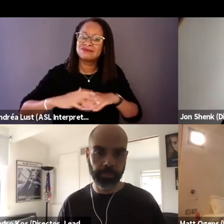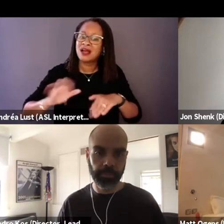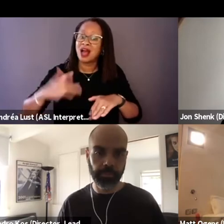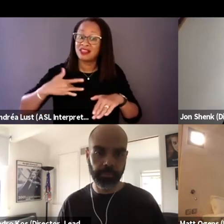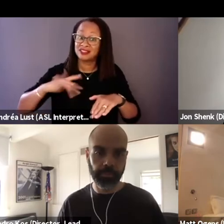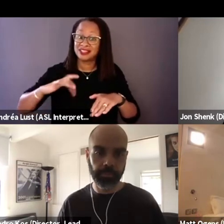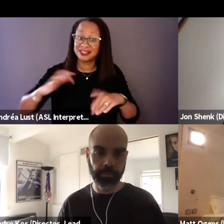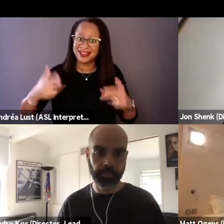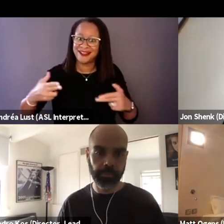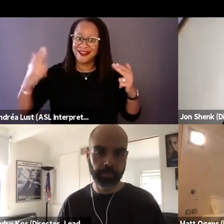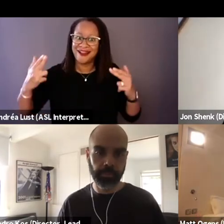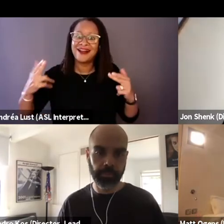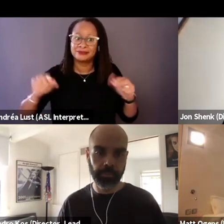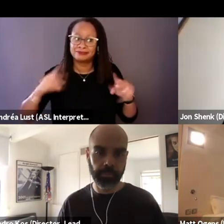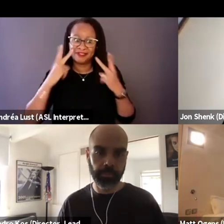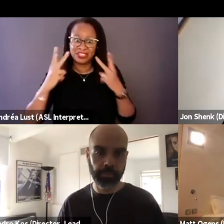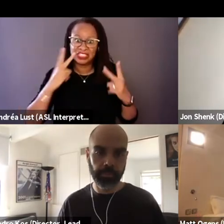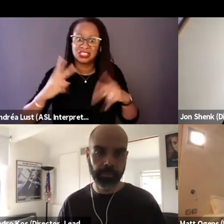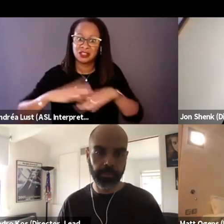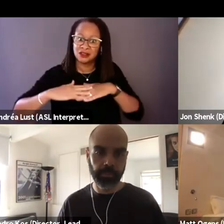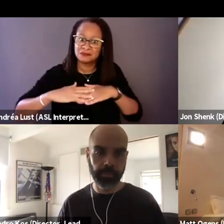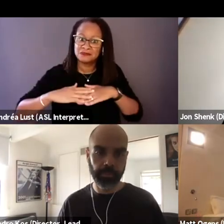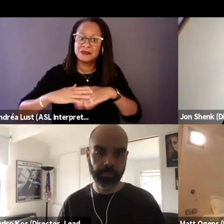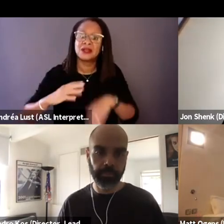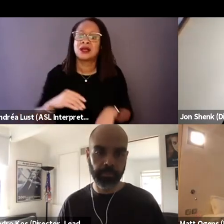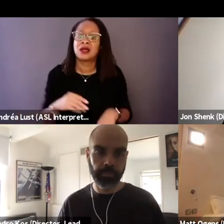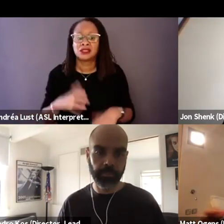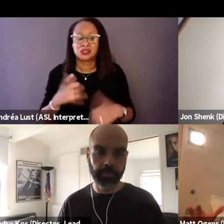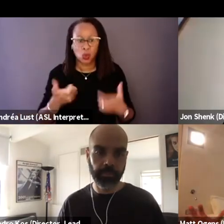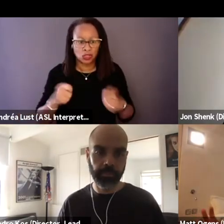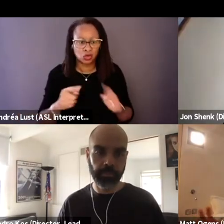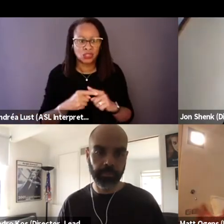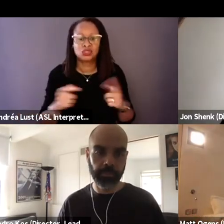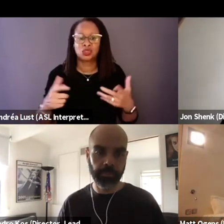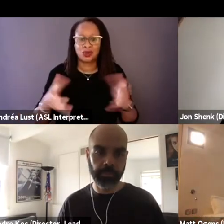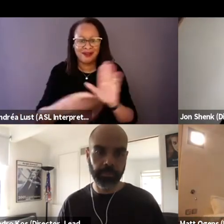and so I wanted to just try to mimic that in some way.